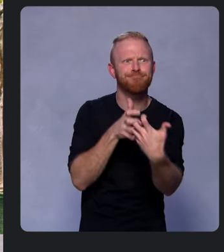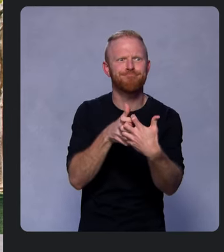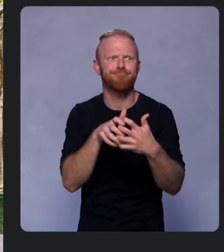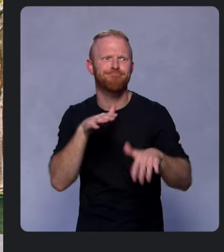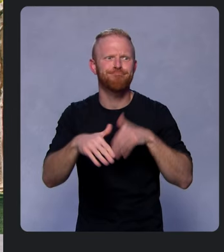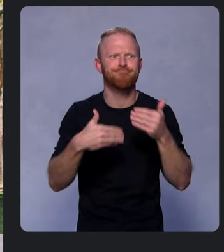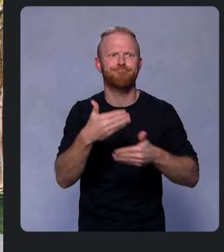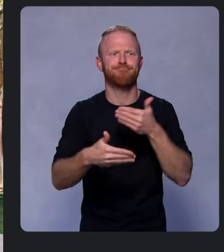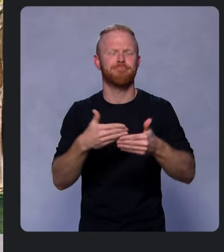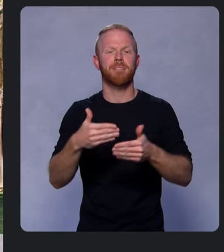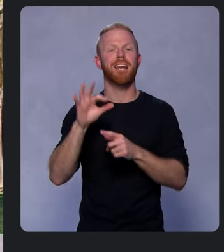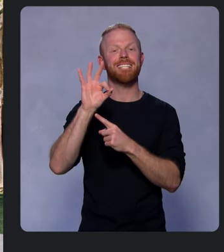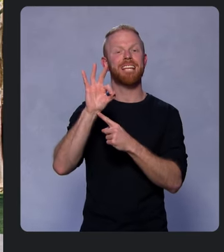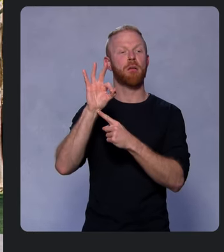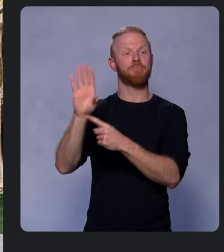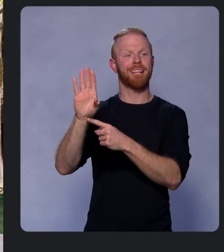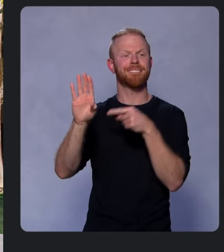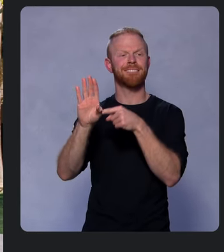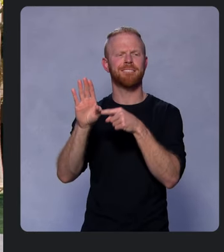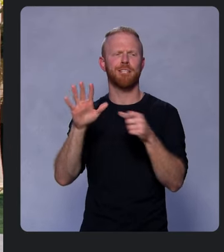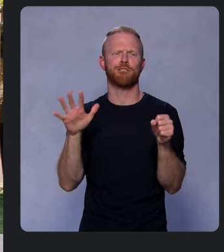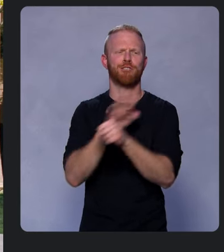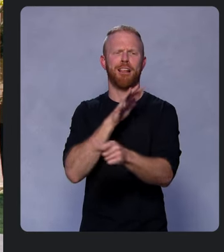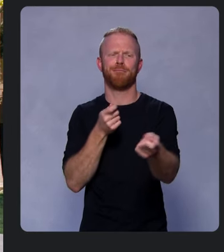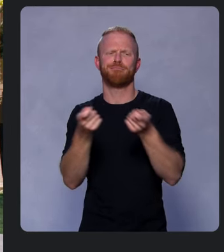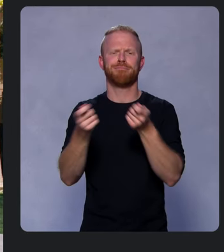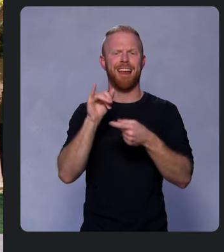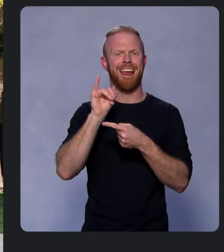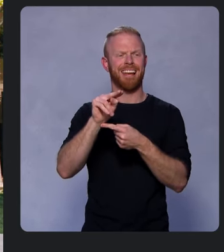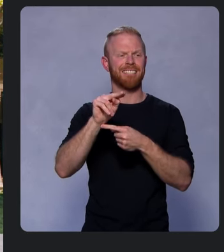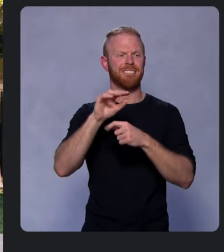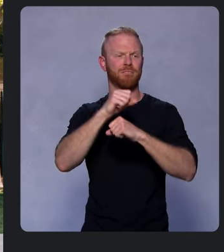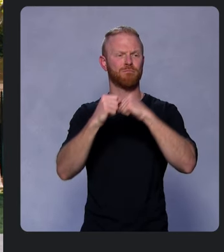Firebase’s fully managed infrastructure products help you speed up